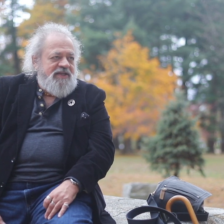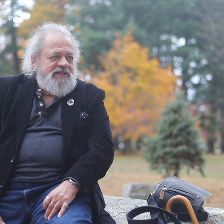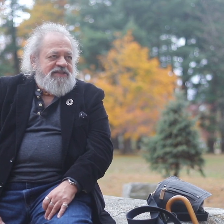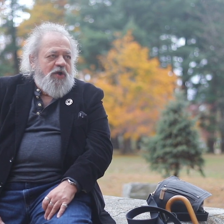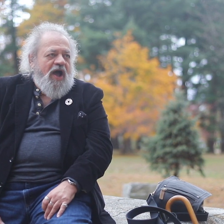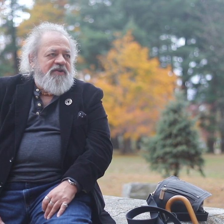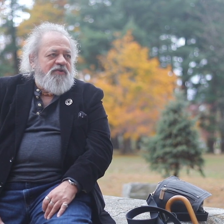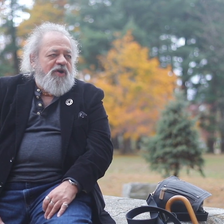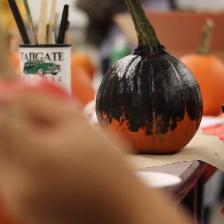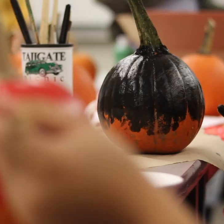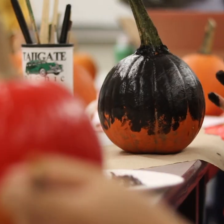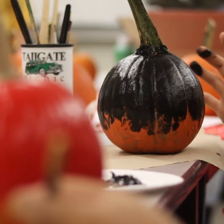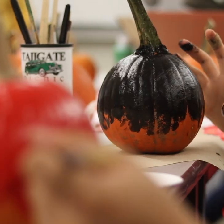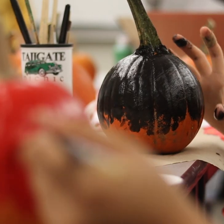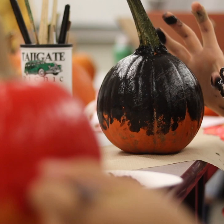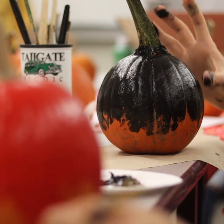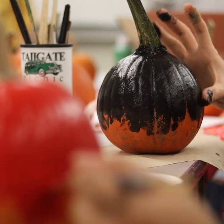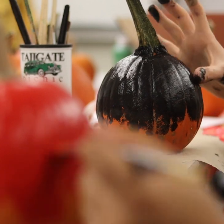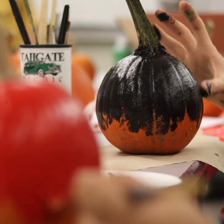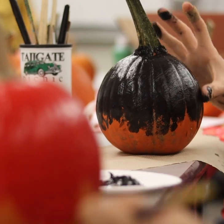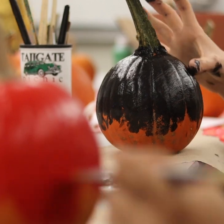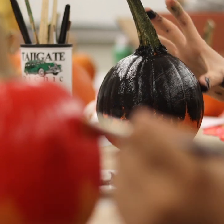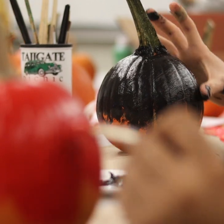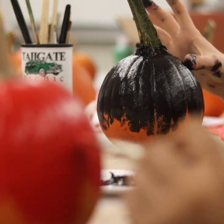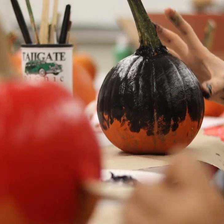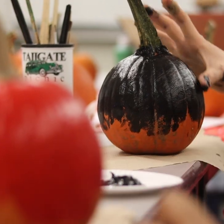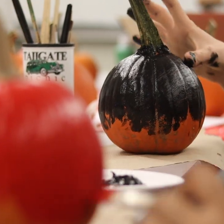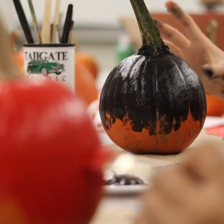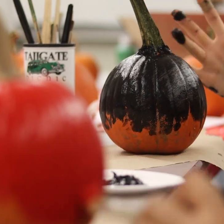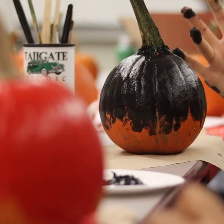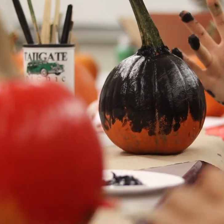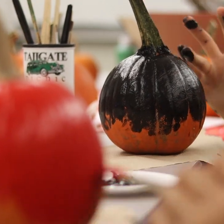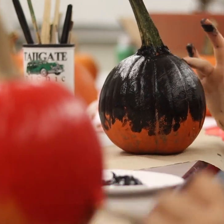so I grew up Roman Catholic Through a mutual friend,